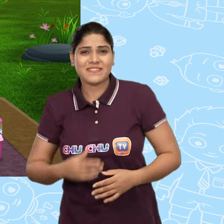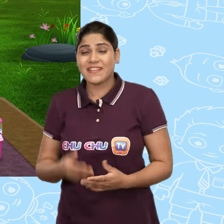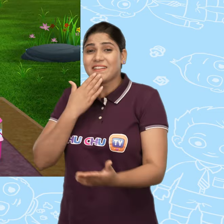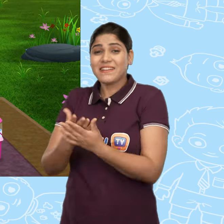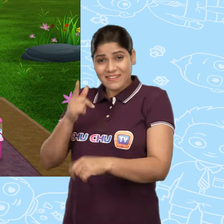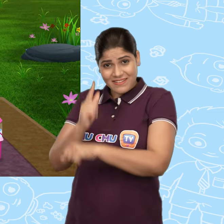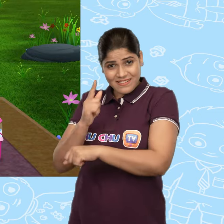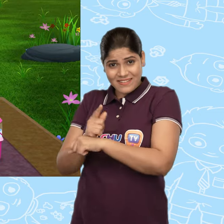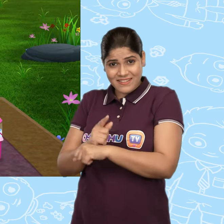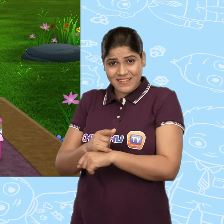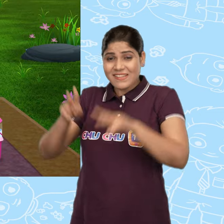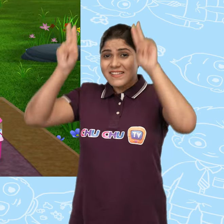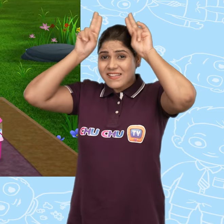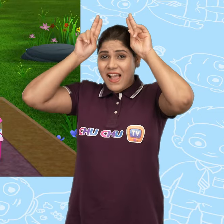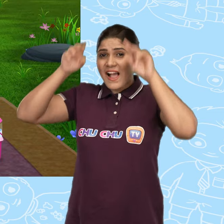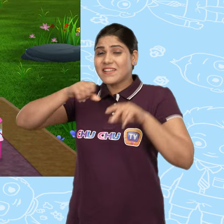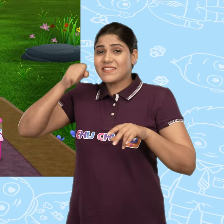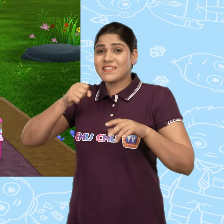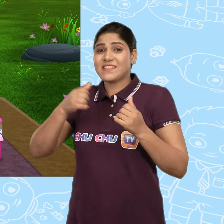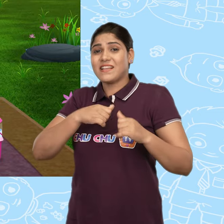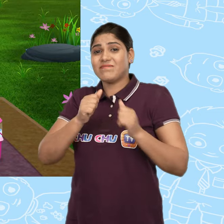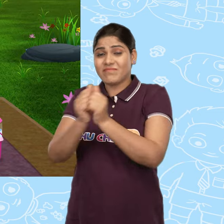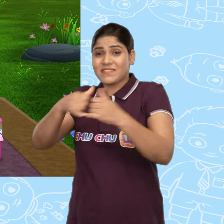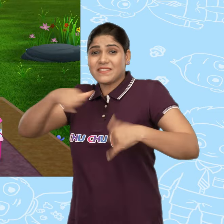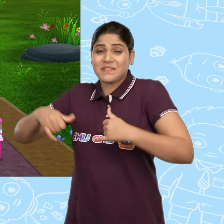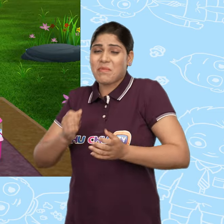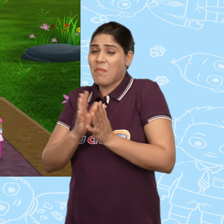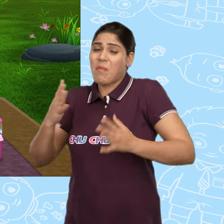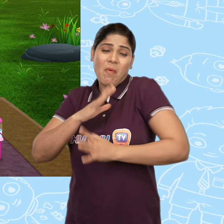Thank you, Miss Dorothy. Playing with the rabbit was so fun.